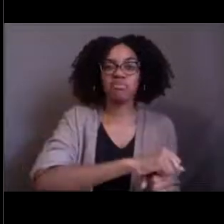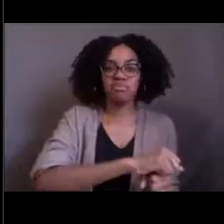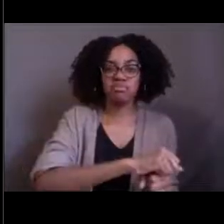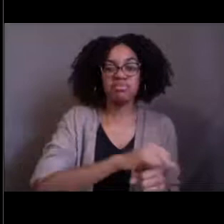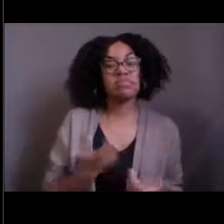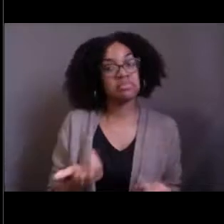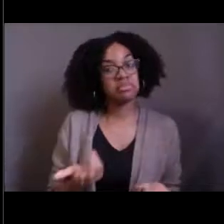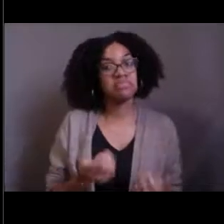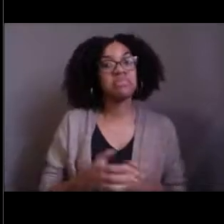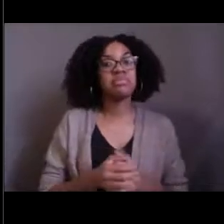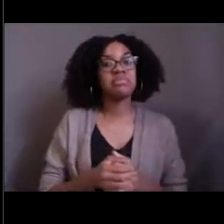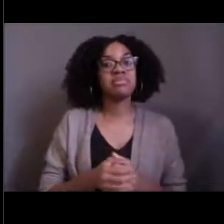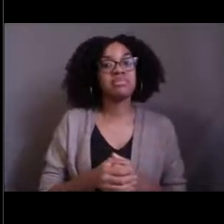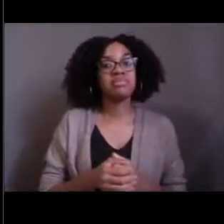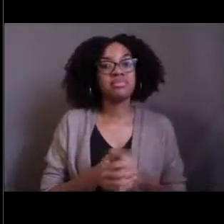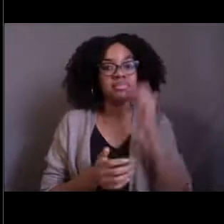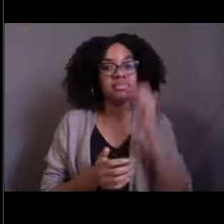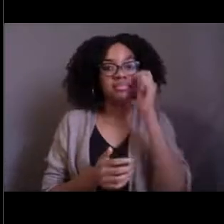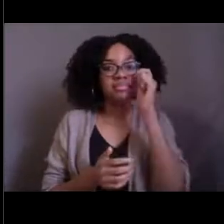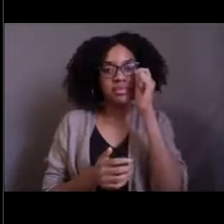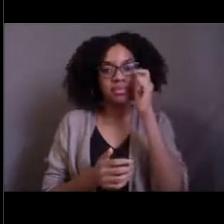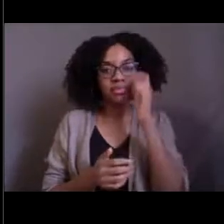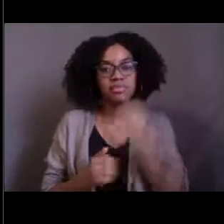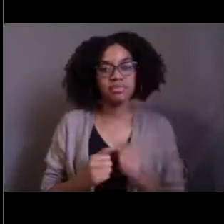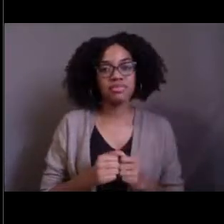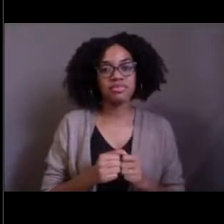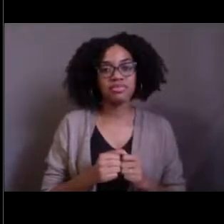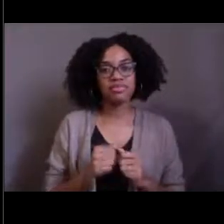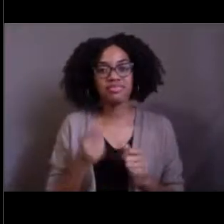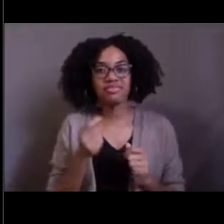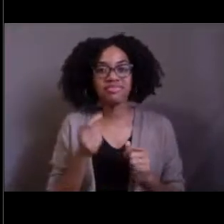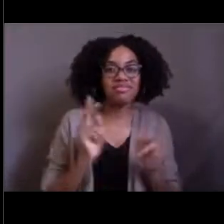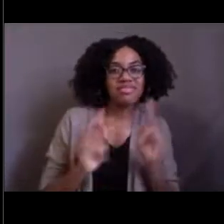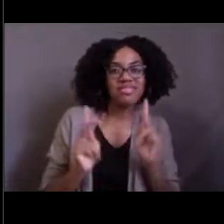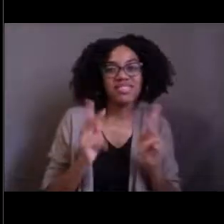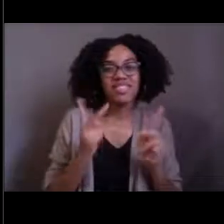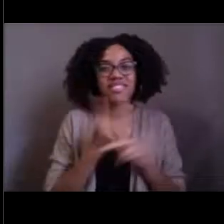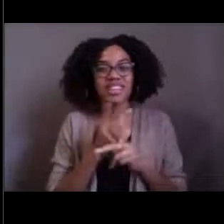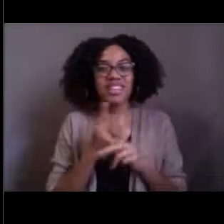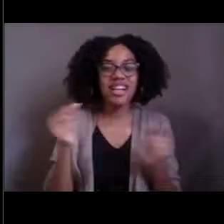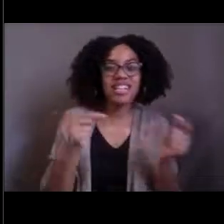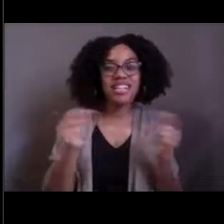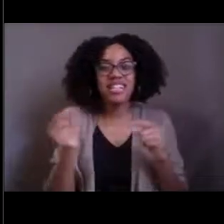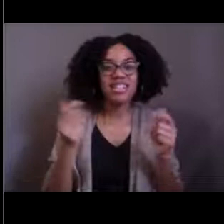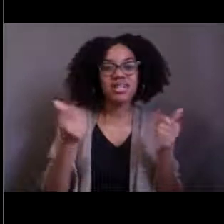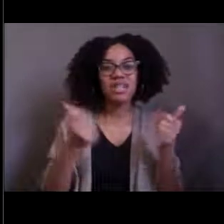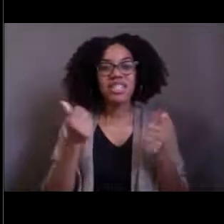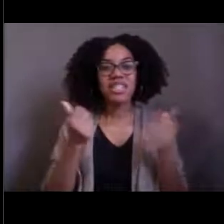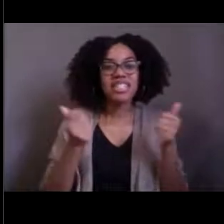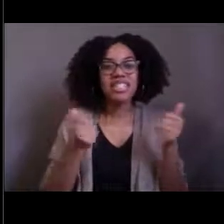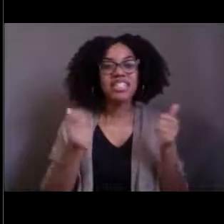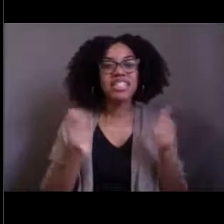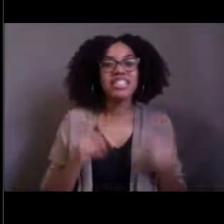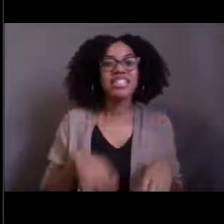So I think there is a little bit of disagreement about who's eating who in this video